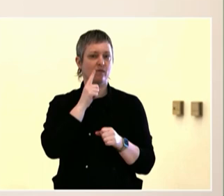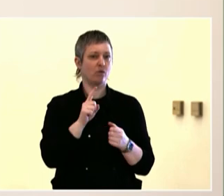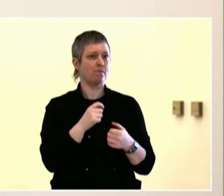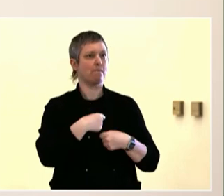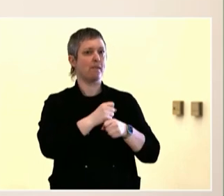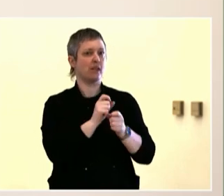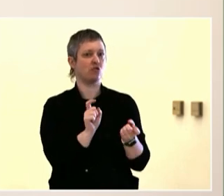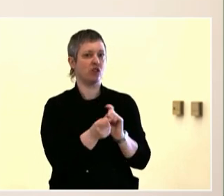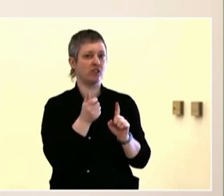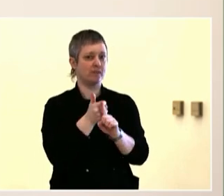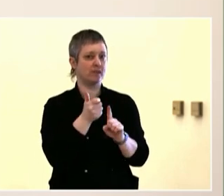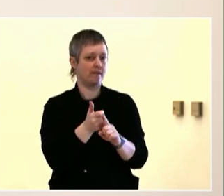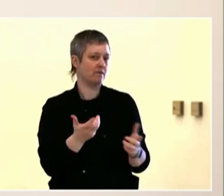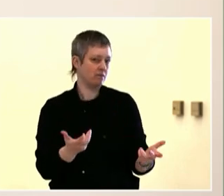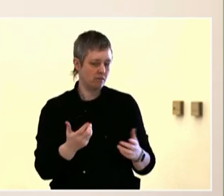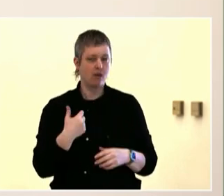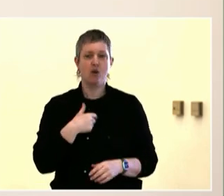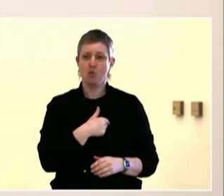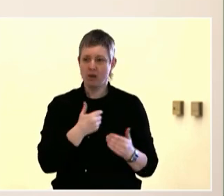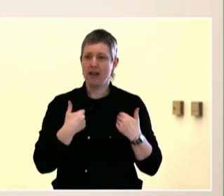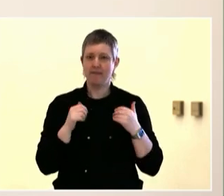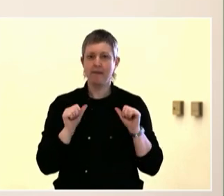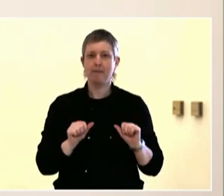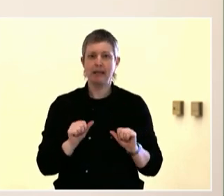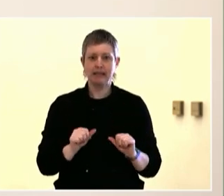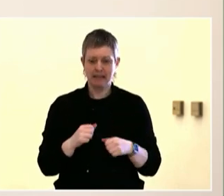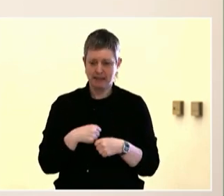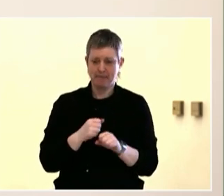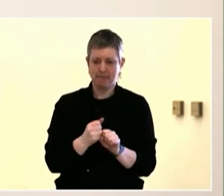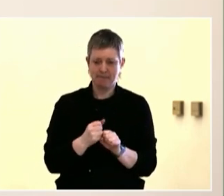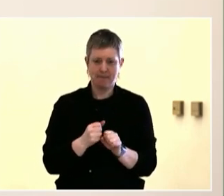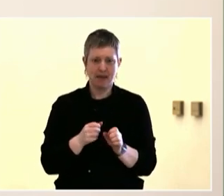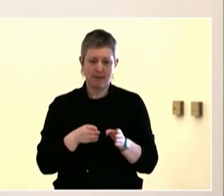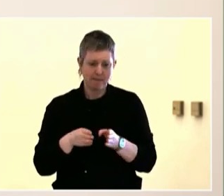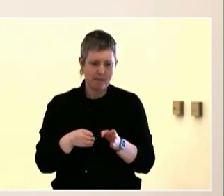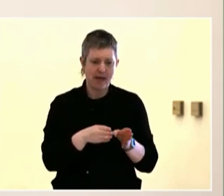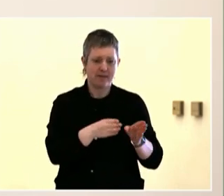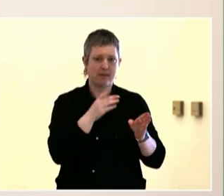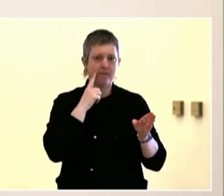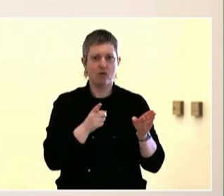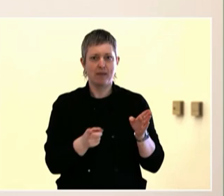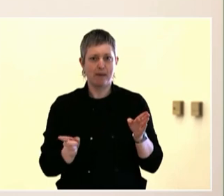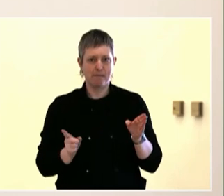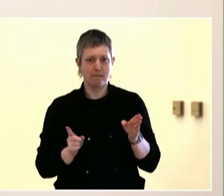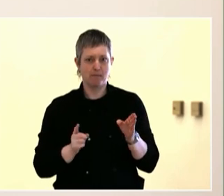meeting, and many of them are going to introduce themselves to you today, and they're going to just give a reflection from